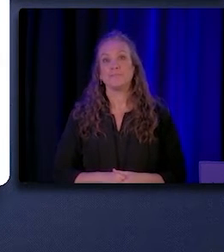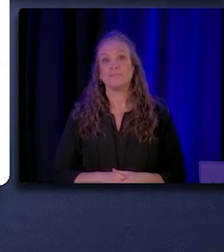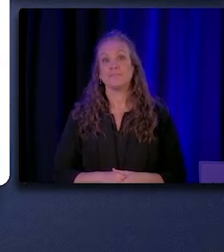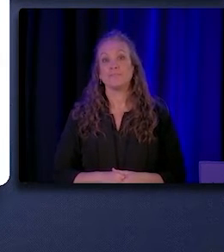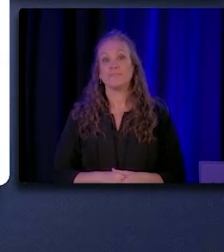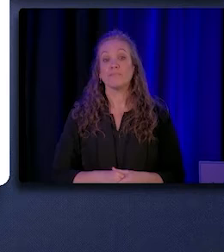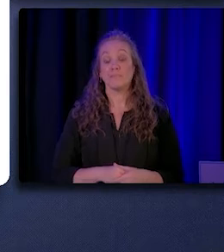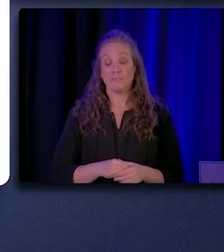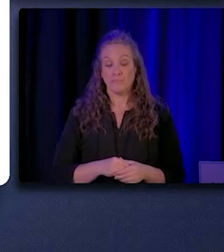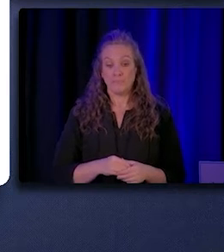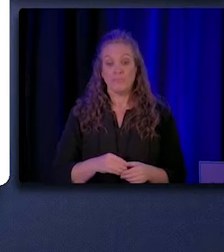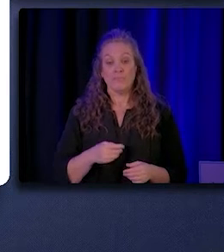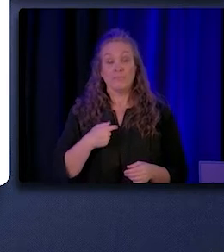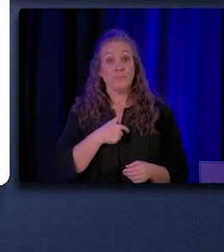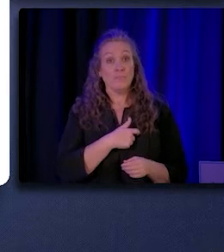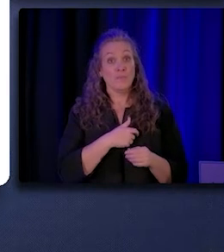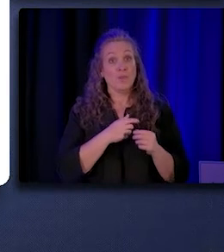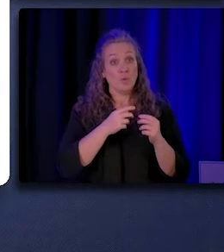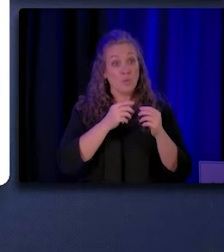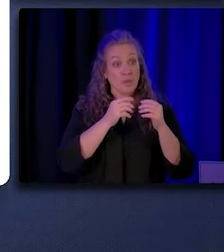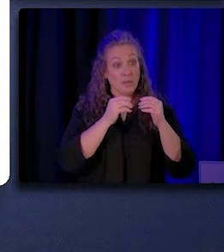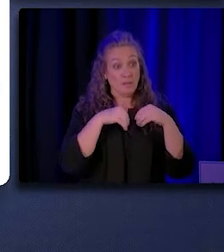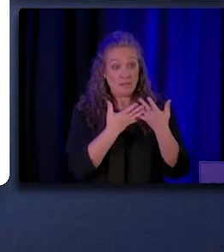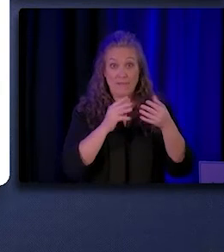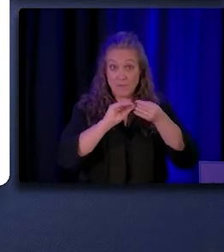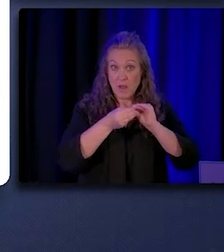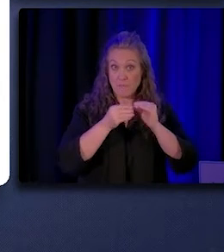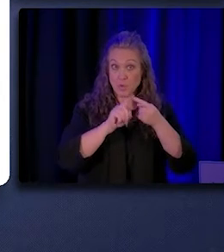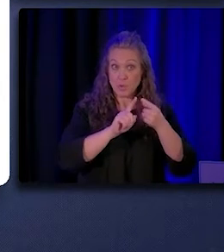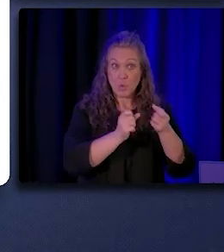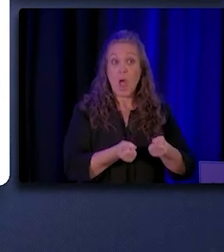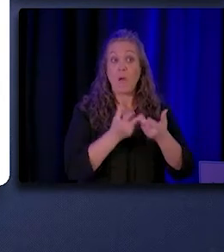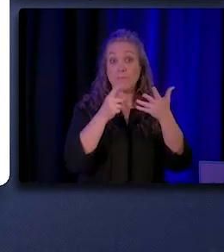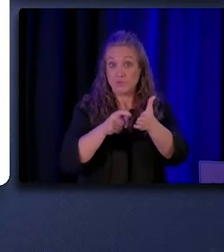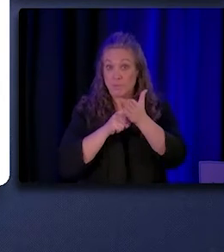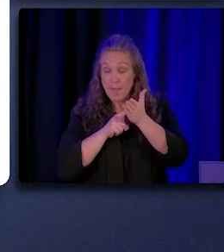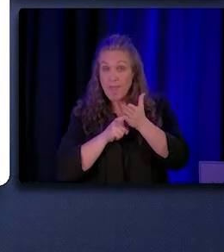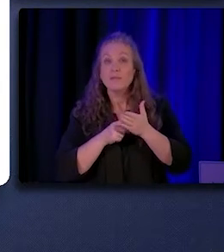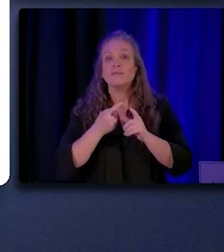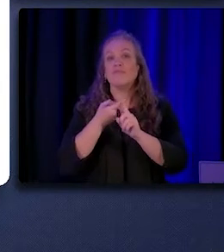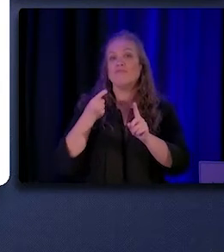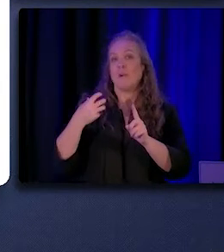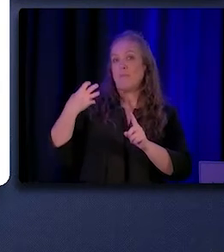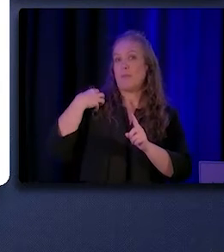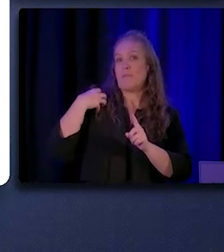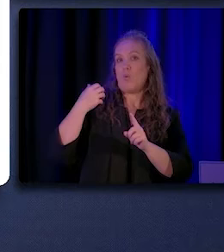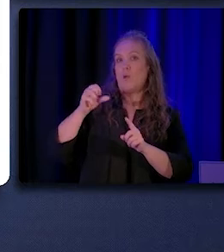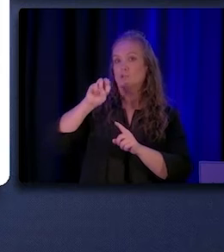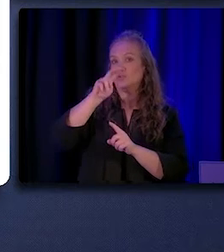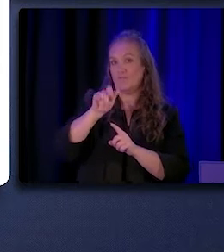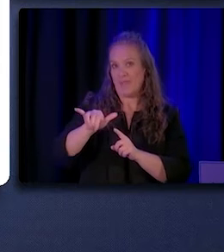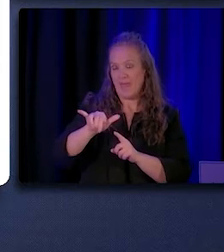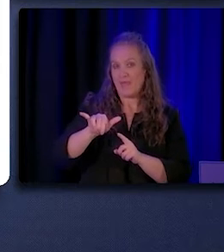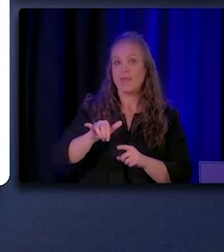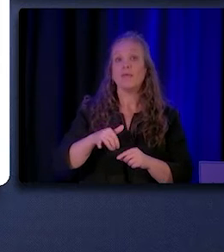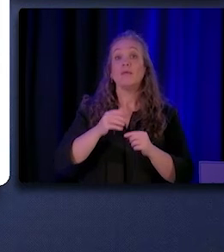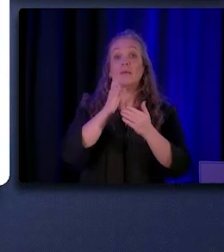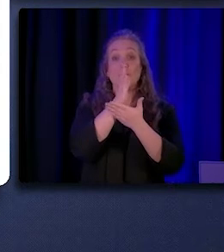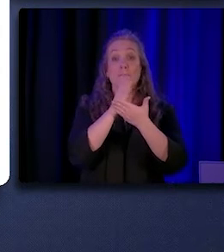We were able to quantify demand with data from the CHW/P healthcare employer survey. The pie chart show the number of survey respondents